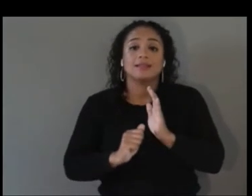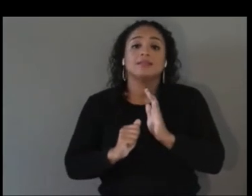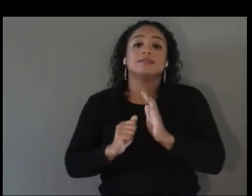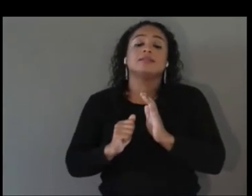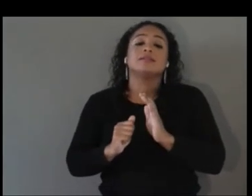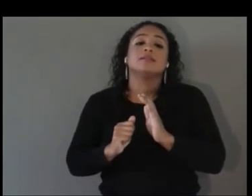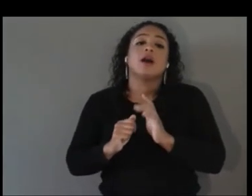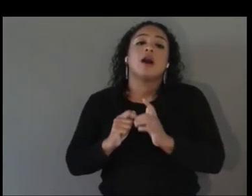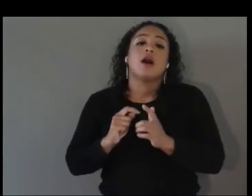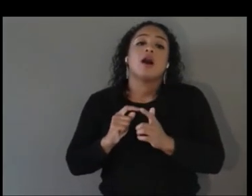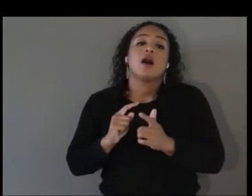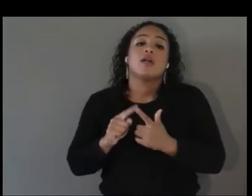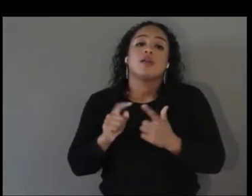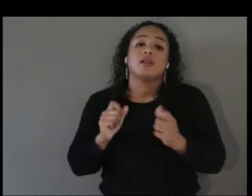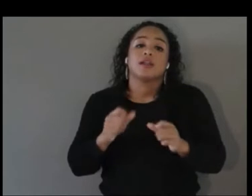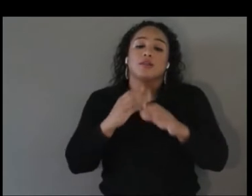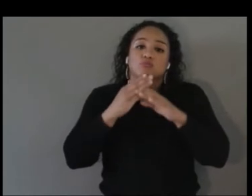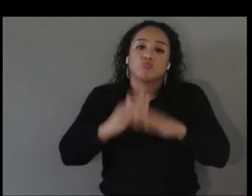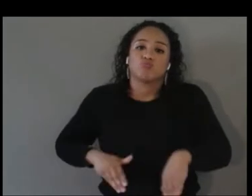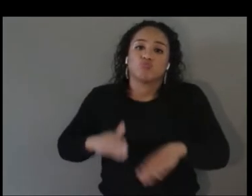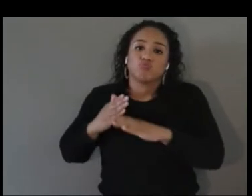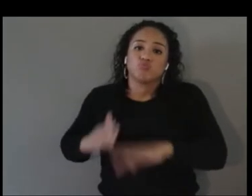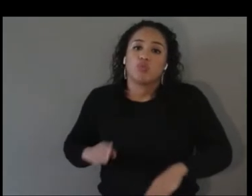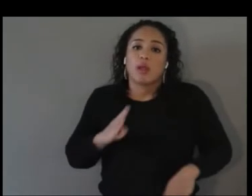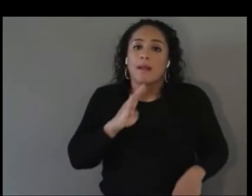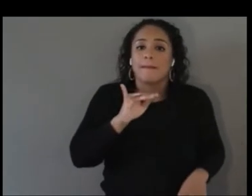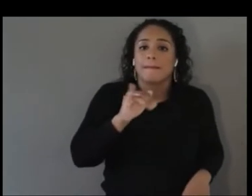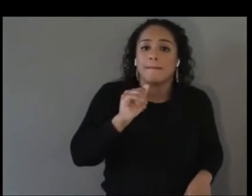those biases that people have, even if they're unconscious, about